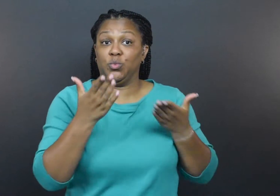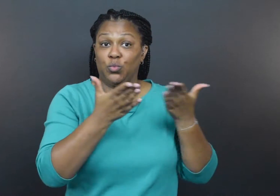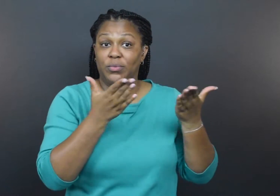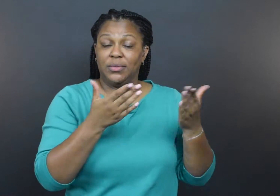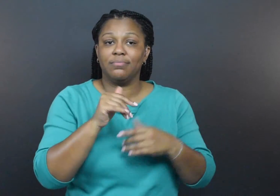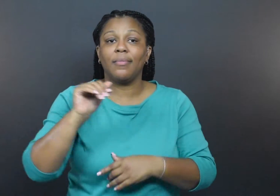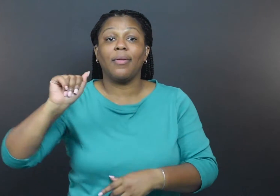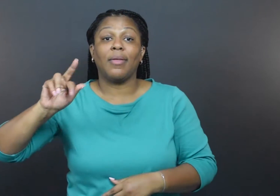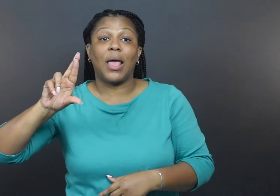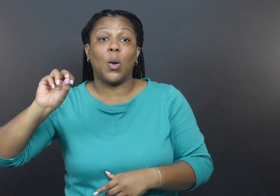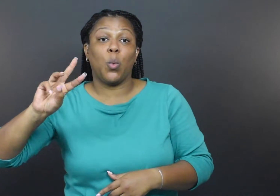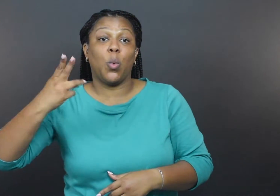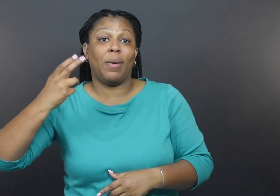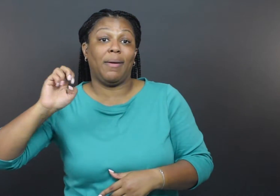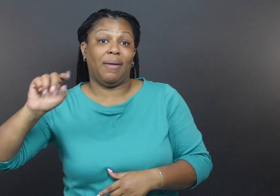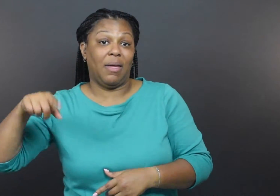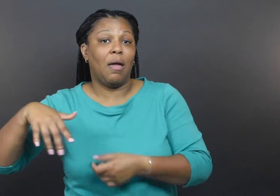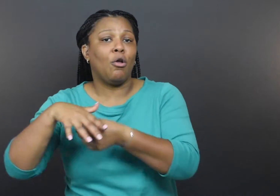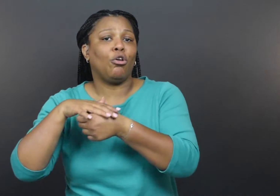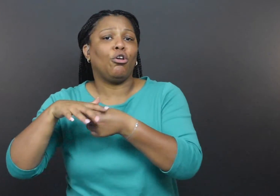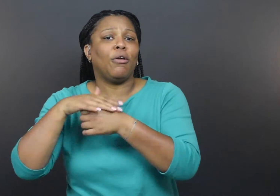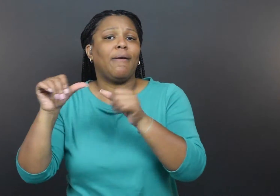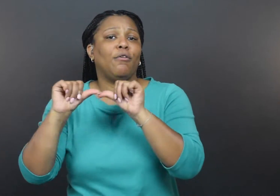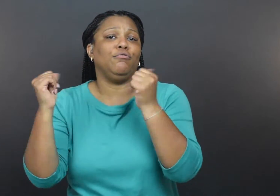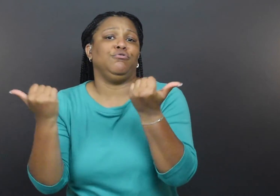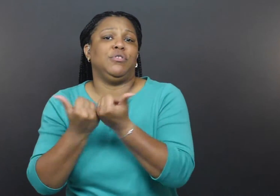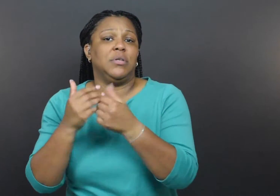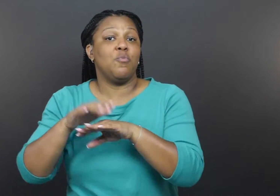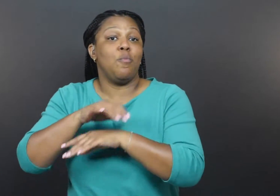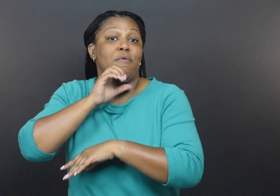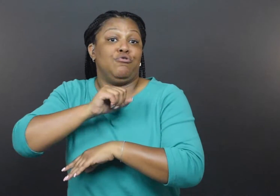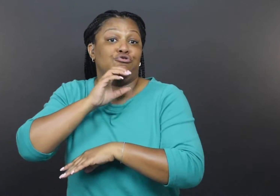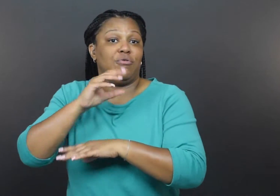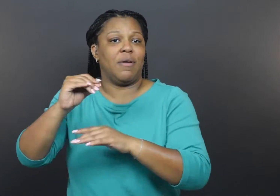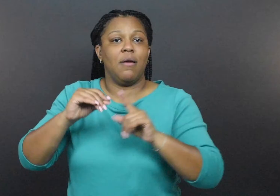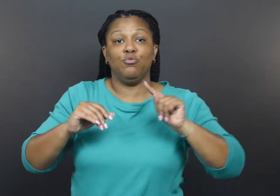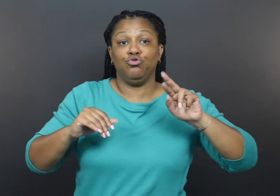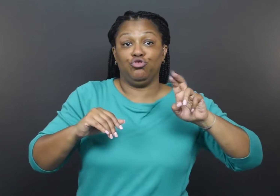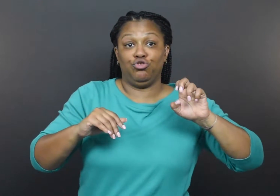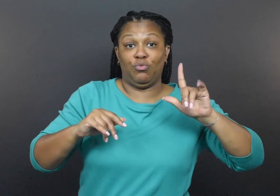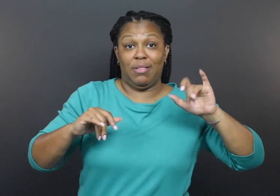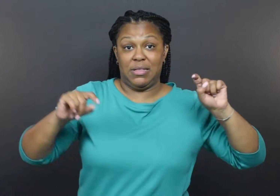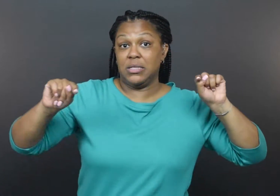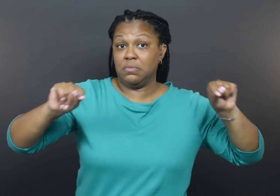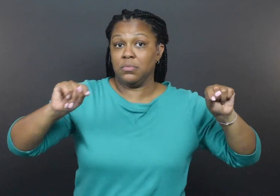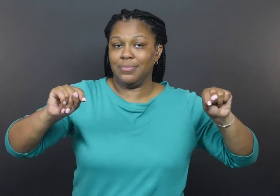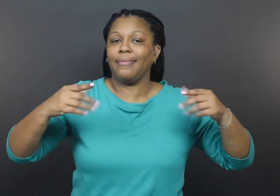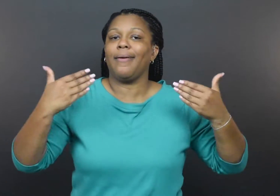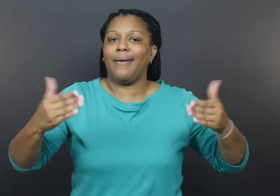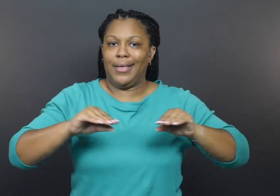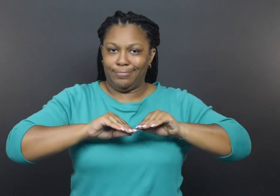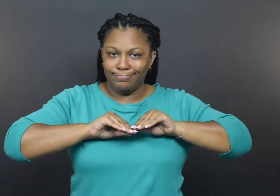Arrowhead Area Agency on Aging and Trellis had distributed all 20,000 masks.